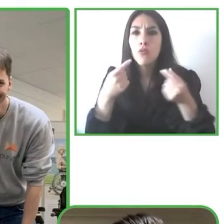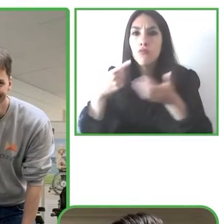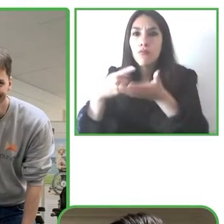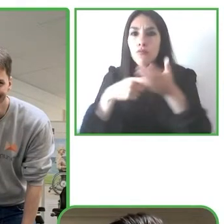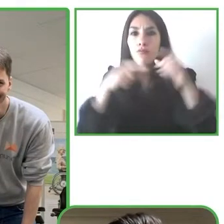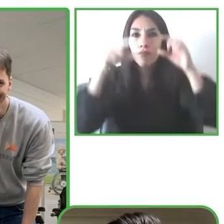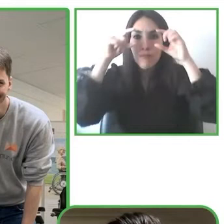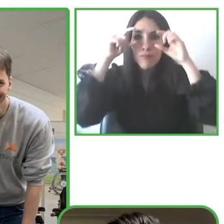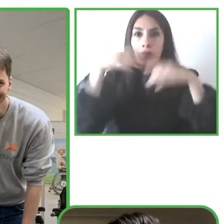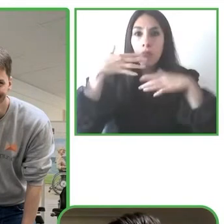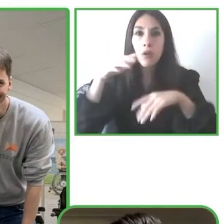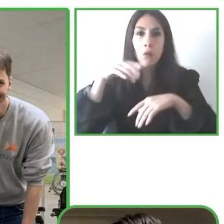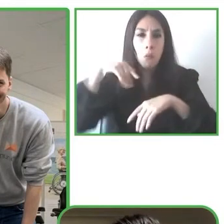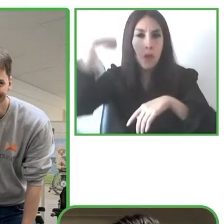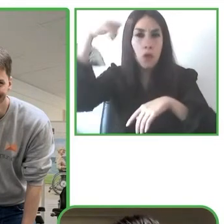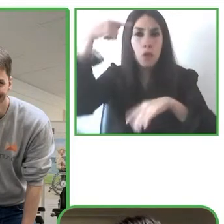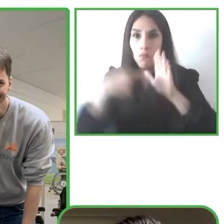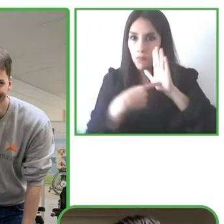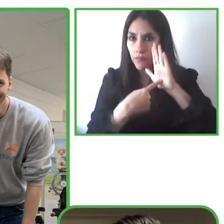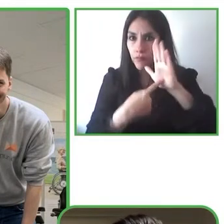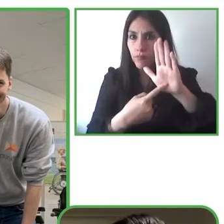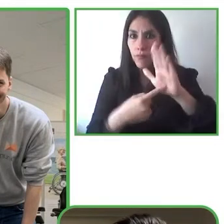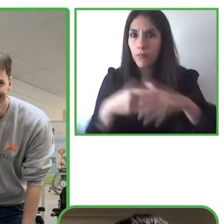youngest user, she's eight years old, she's sitting here in the middle